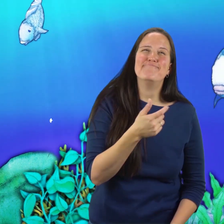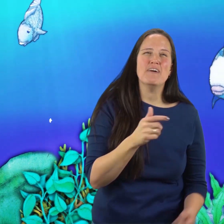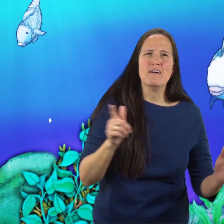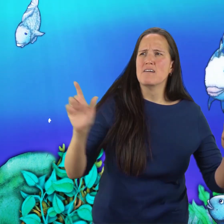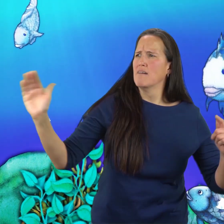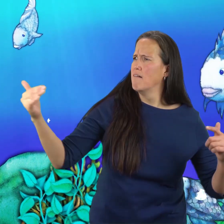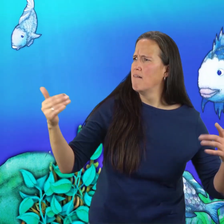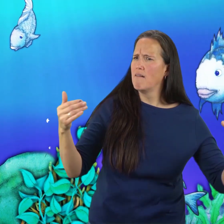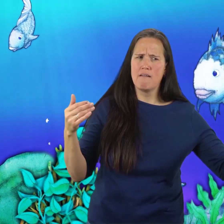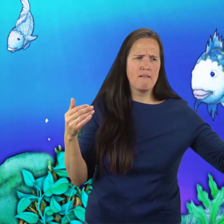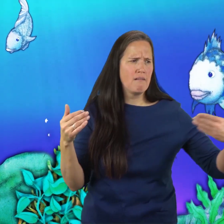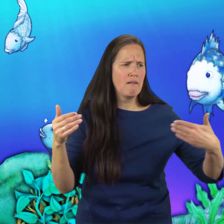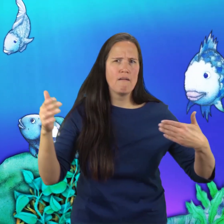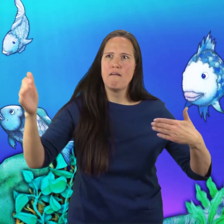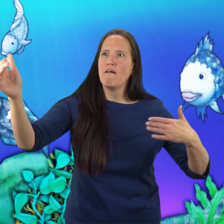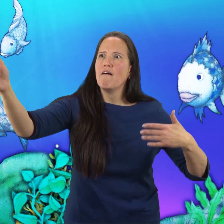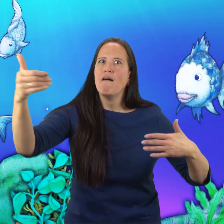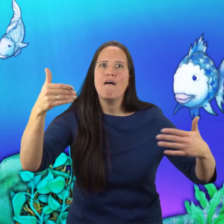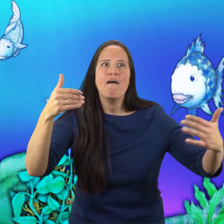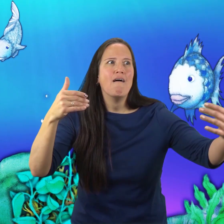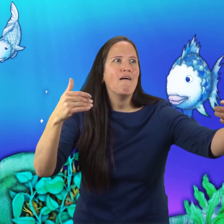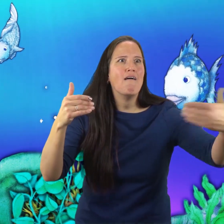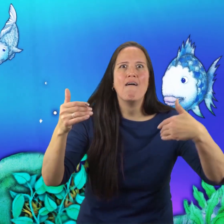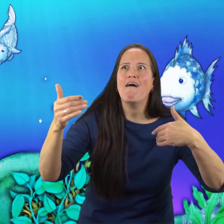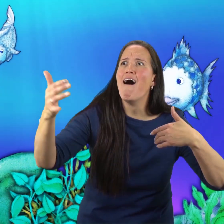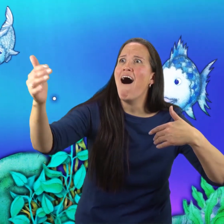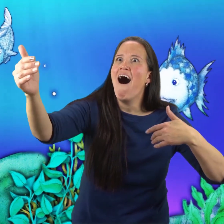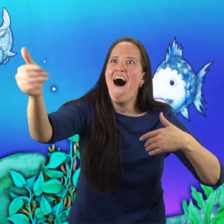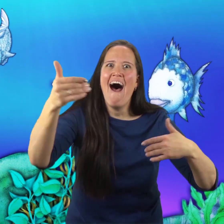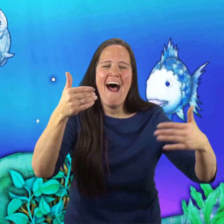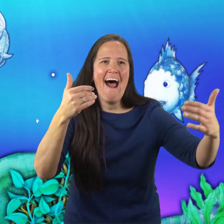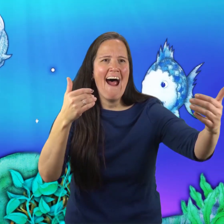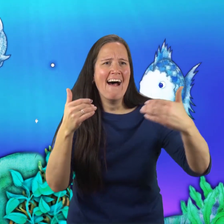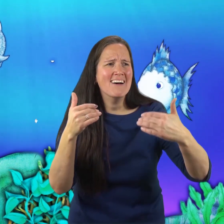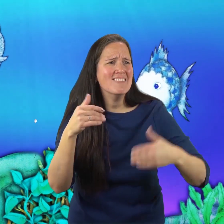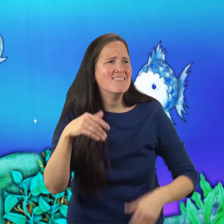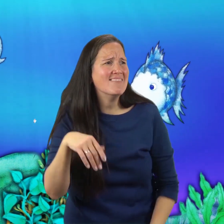so it didn’t take long before the Rainbow Fish was surrounded by the other fish.